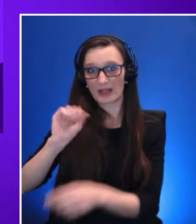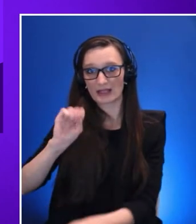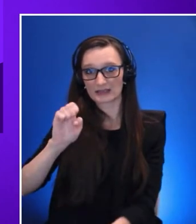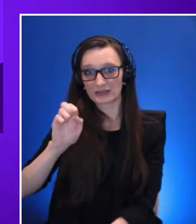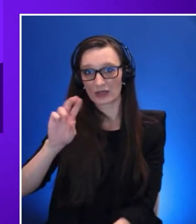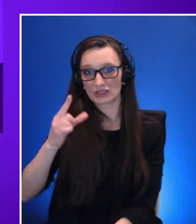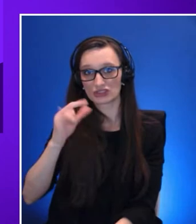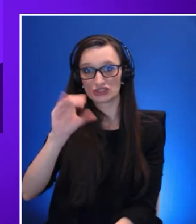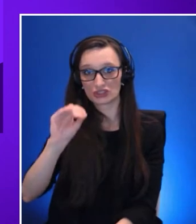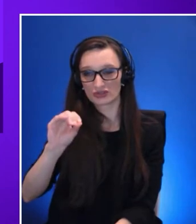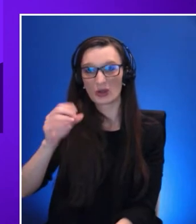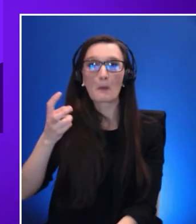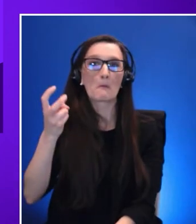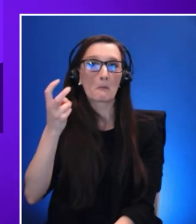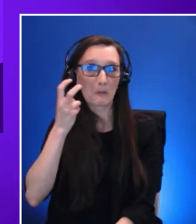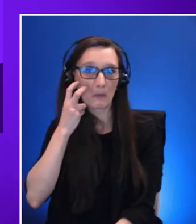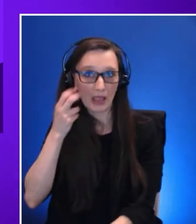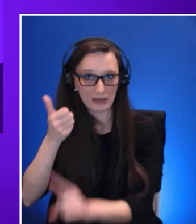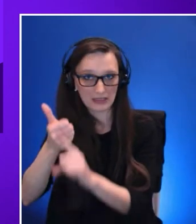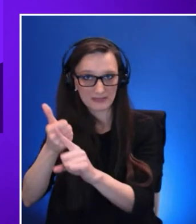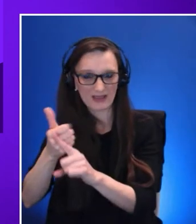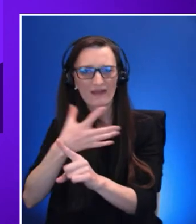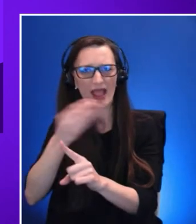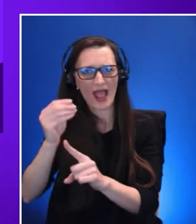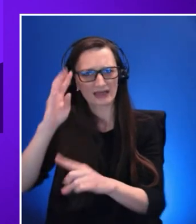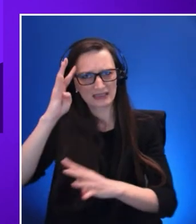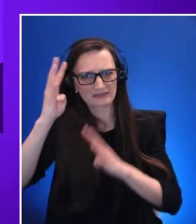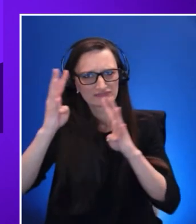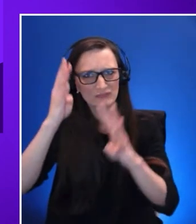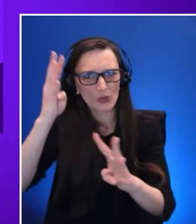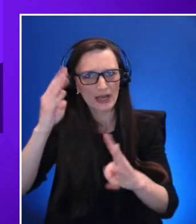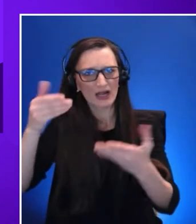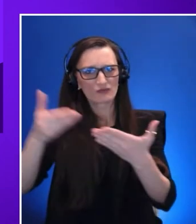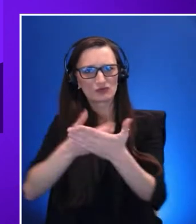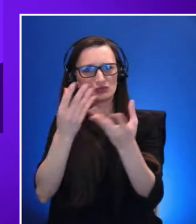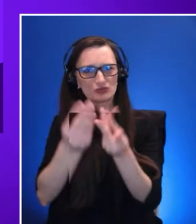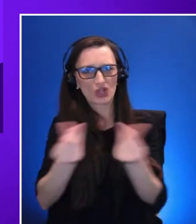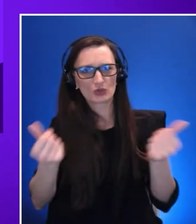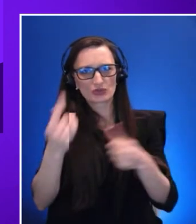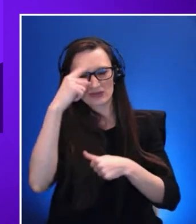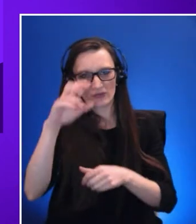for navigation that we are going to explore on how to leverage for the enterprise metaverse.